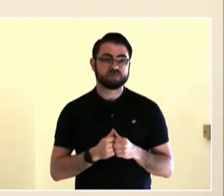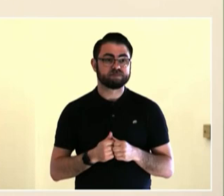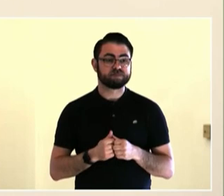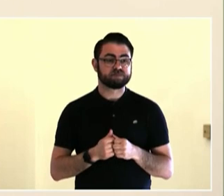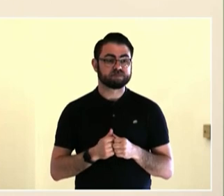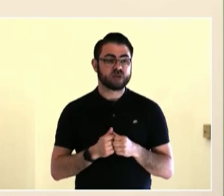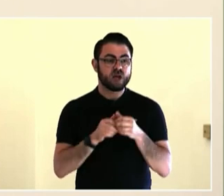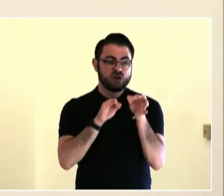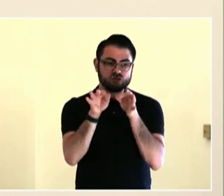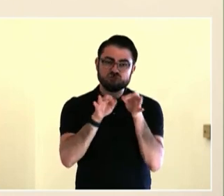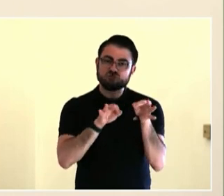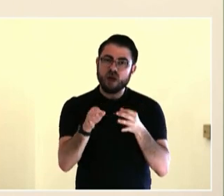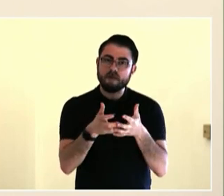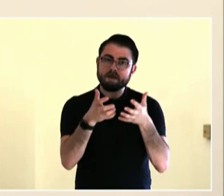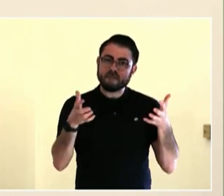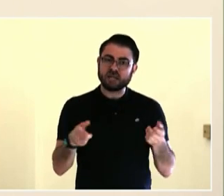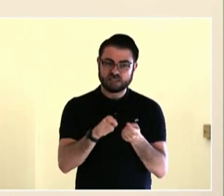to climate change?